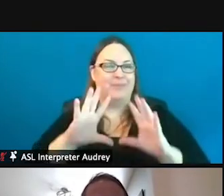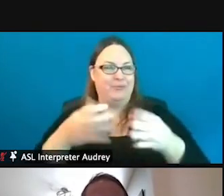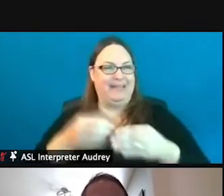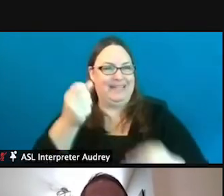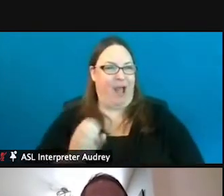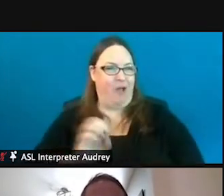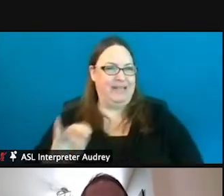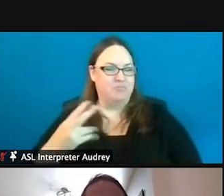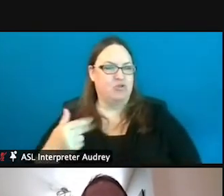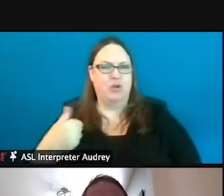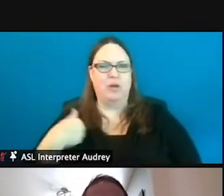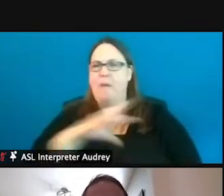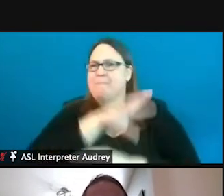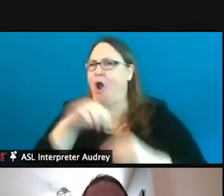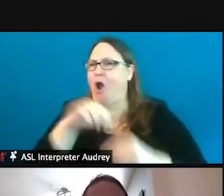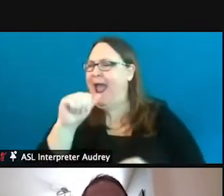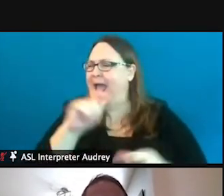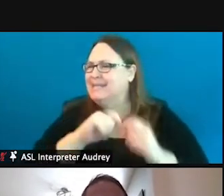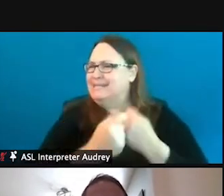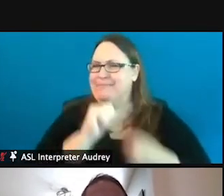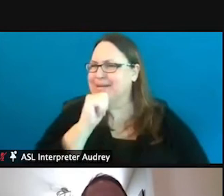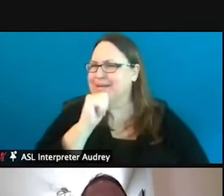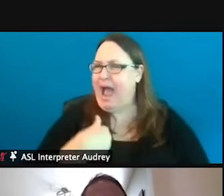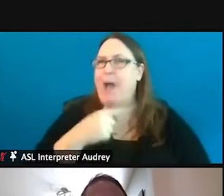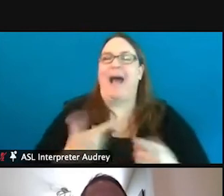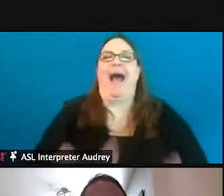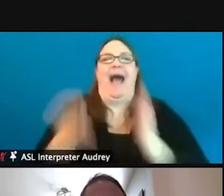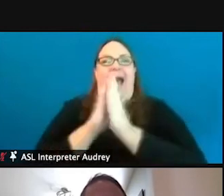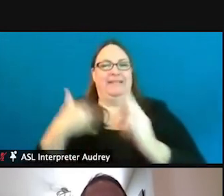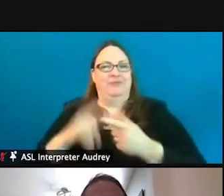I'm not part of the A-Team, but I was asked to give this presentation just because we